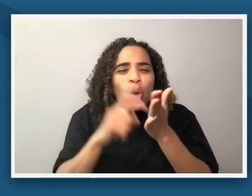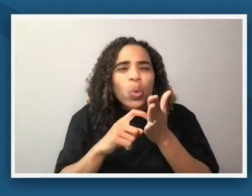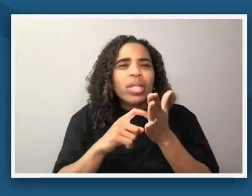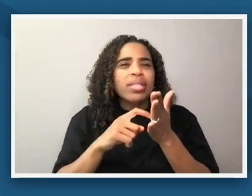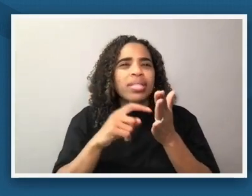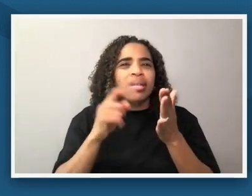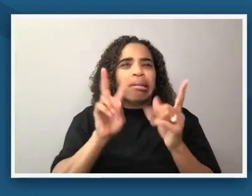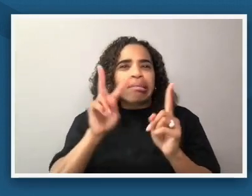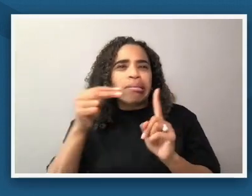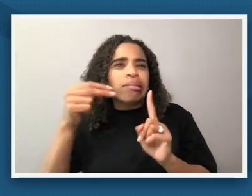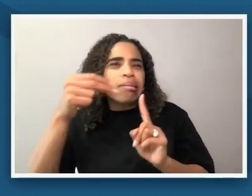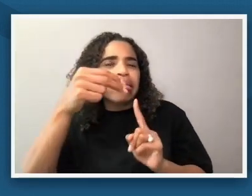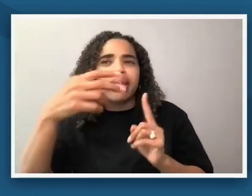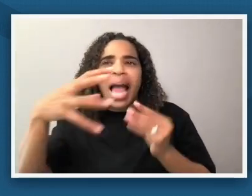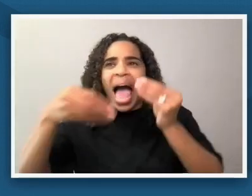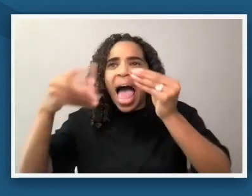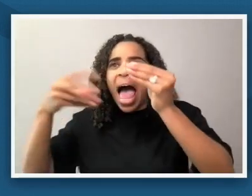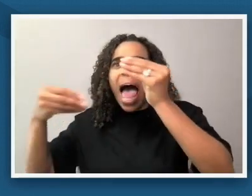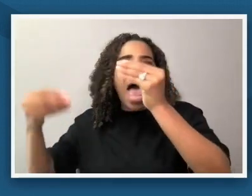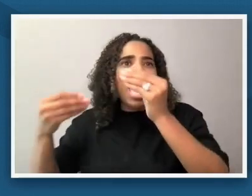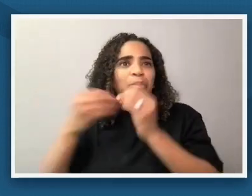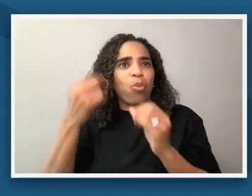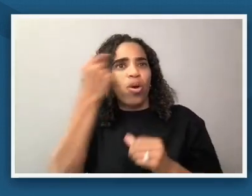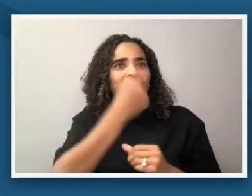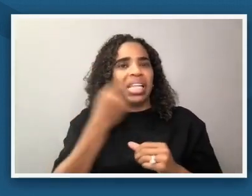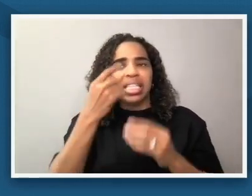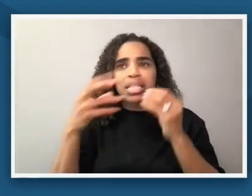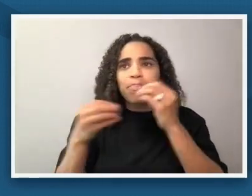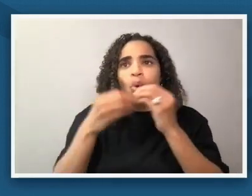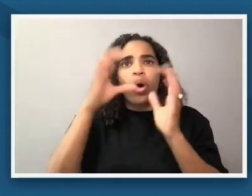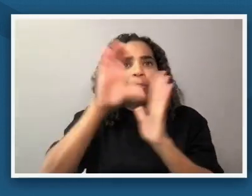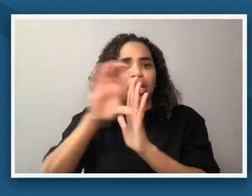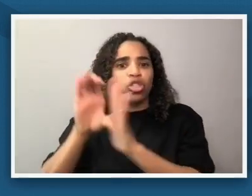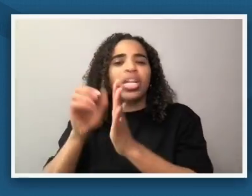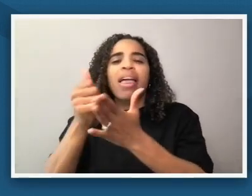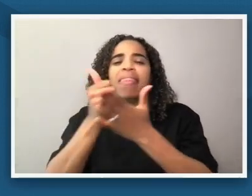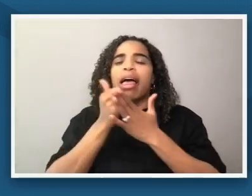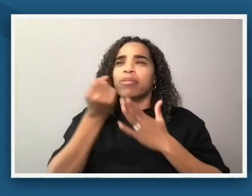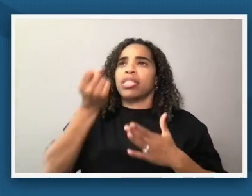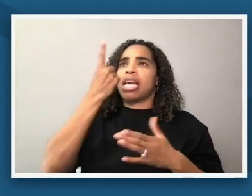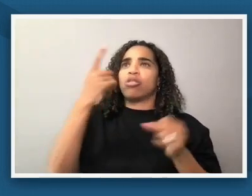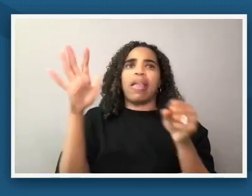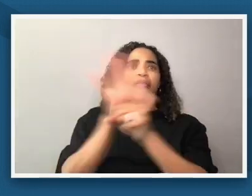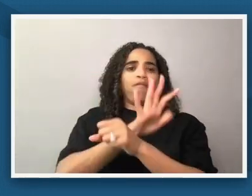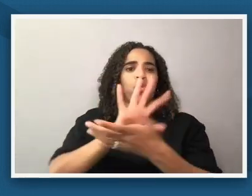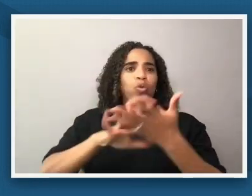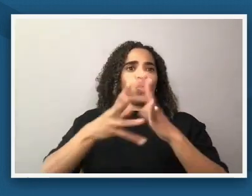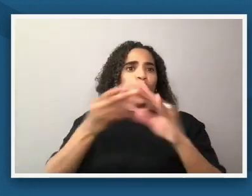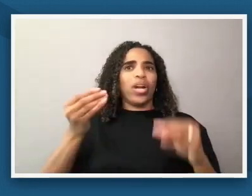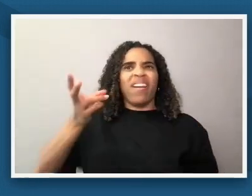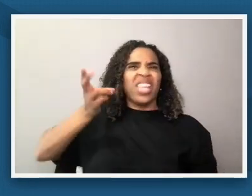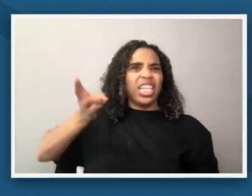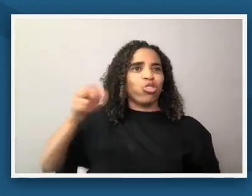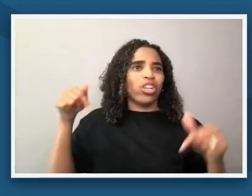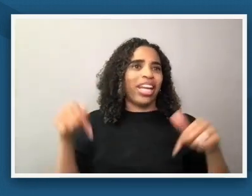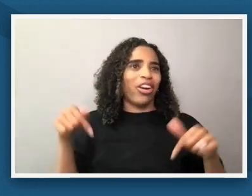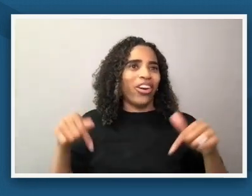allows us to tell a more complete story of our history